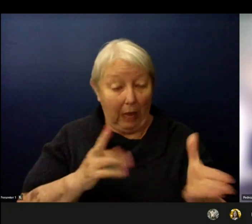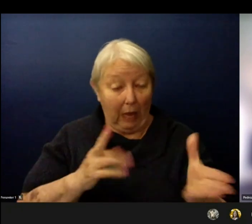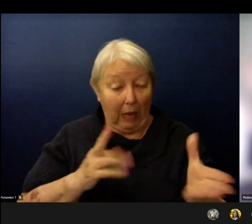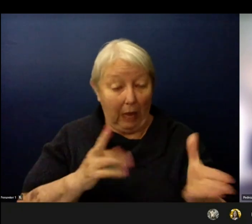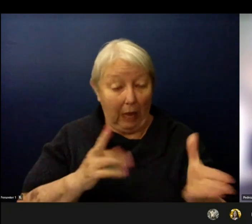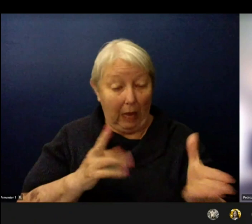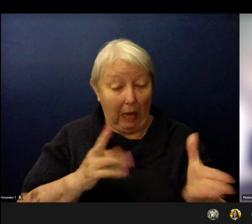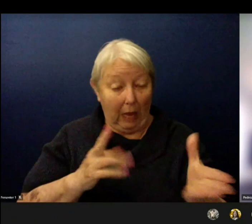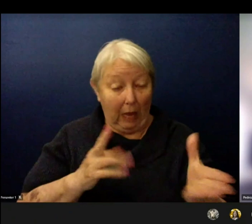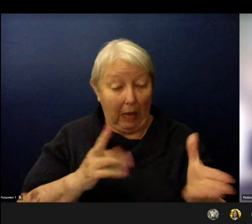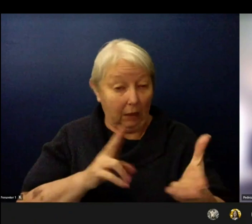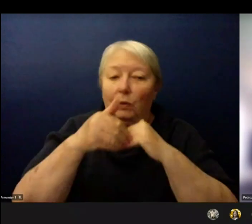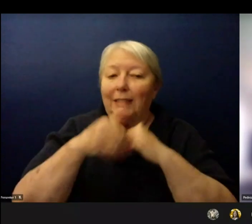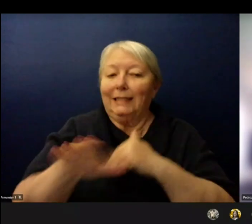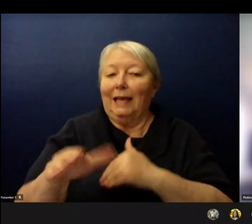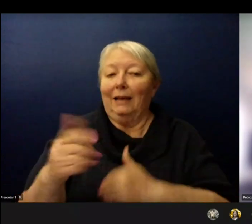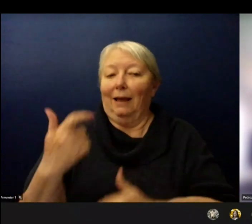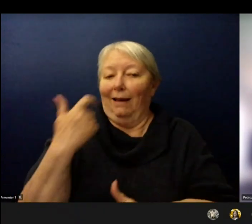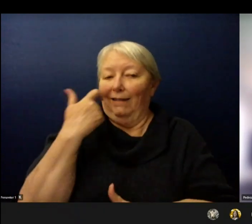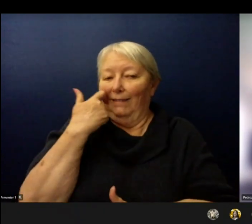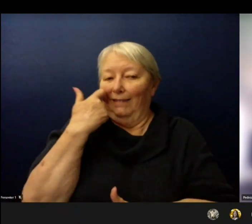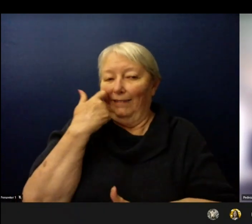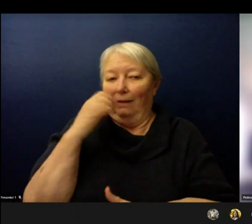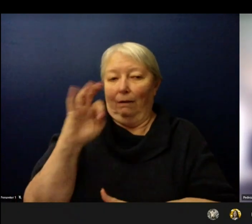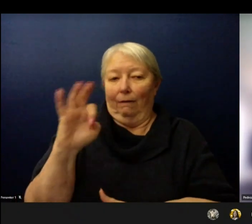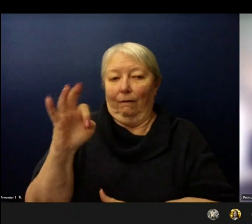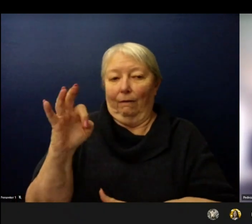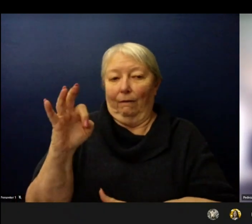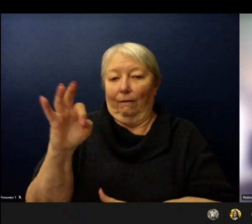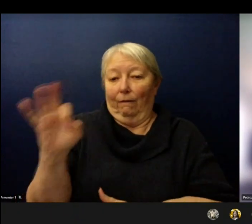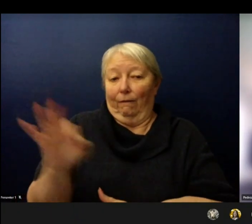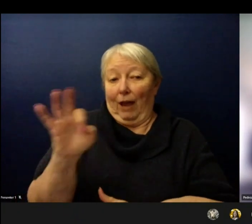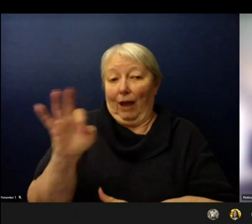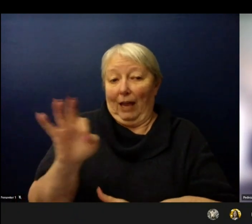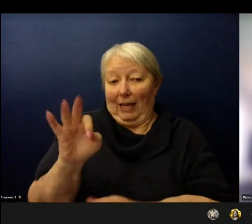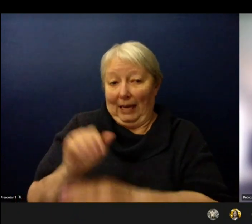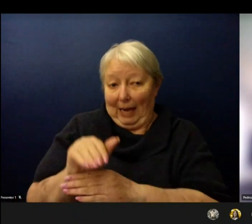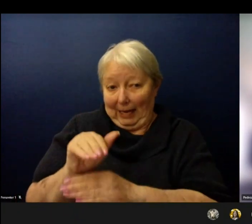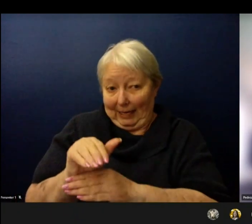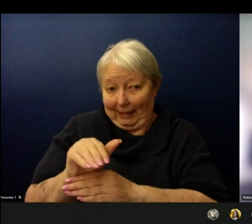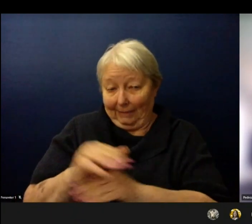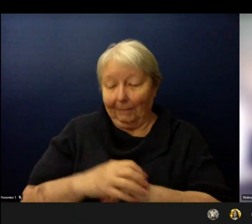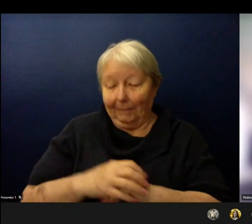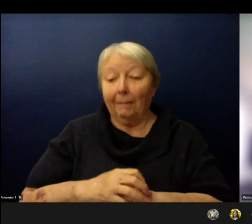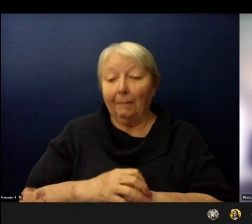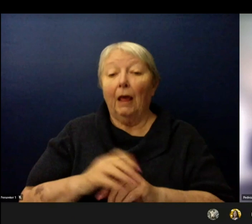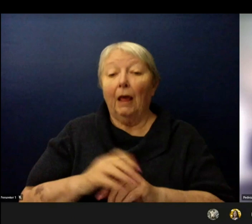They were translated in our top languages. The survey closes as Superintendent Juneau